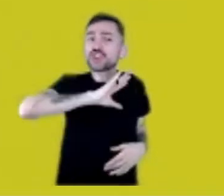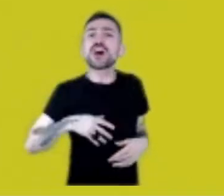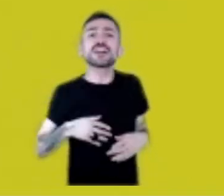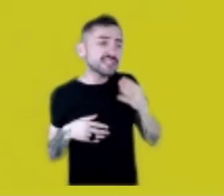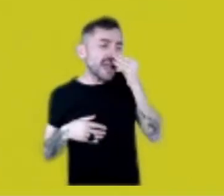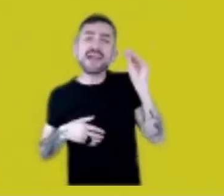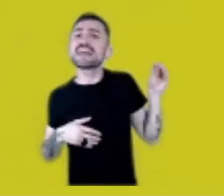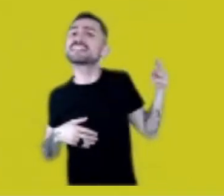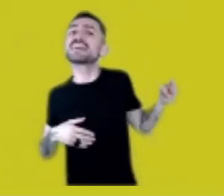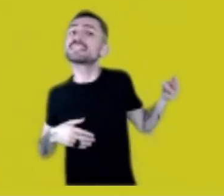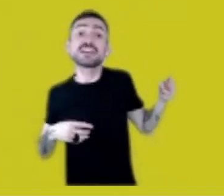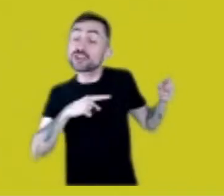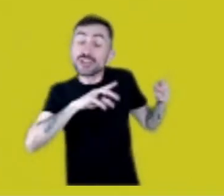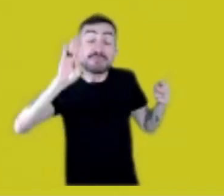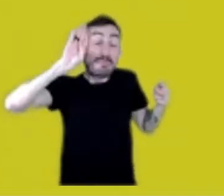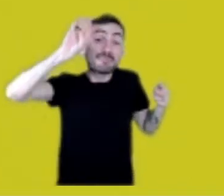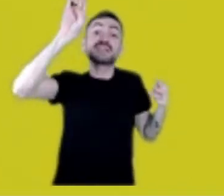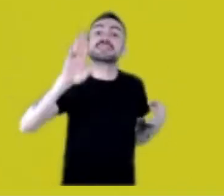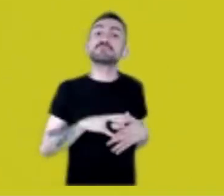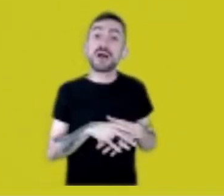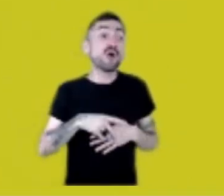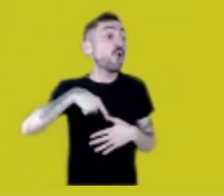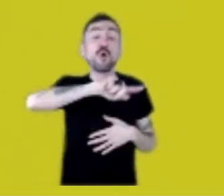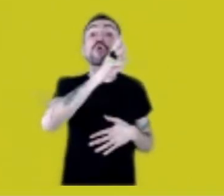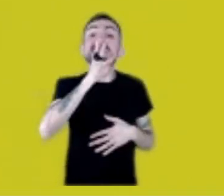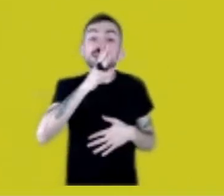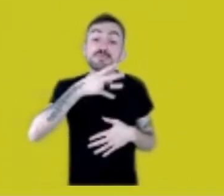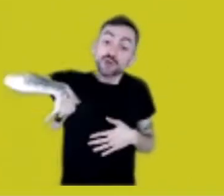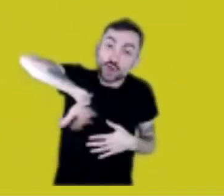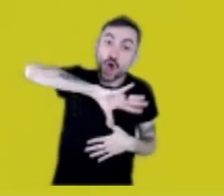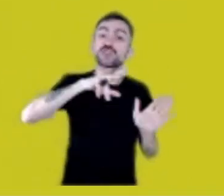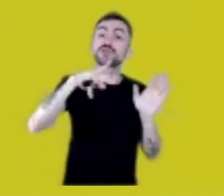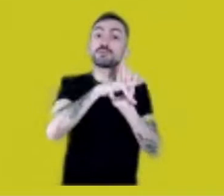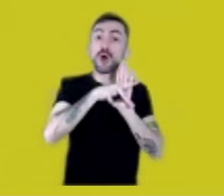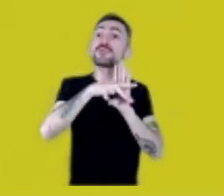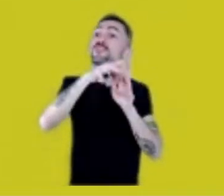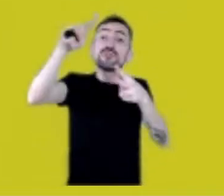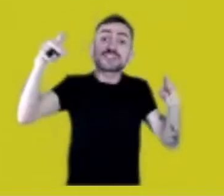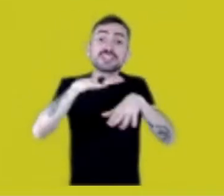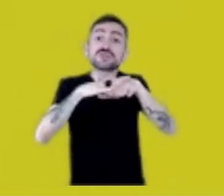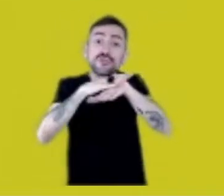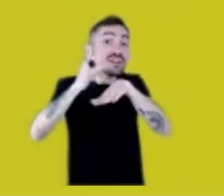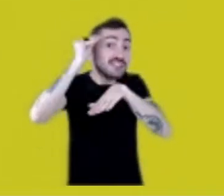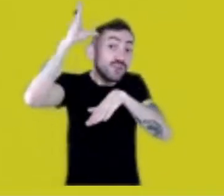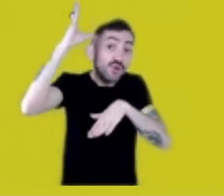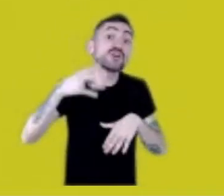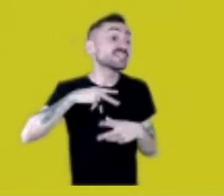when it comes to our knowledge. You are talking about our knowledge, the genetic resources we preserve!